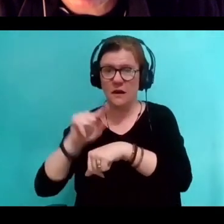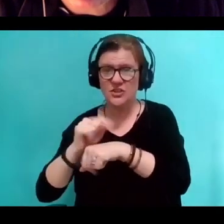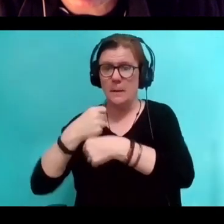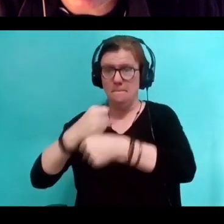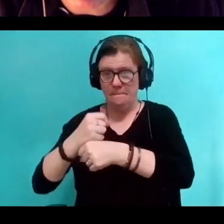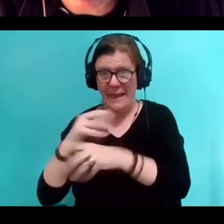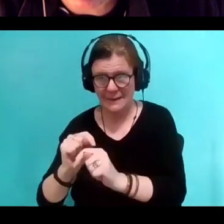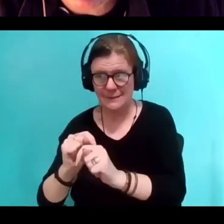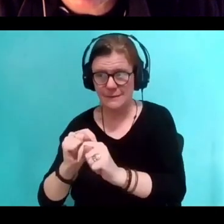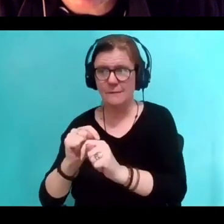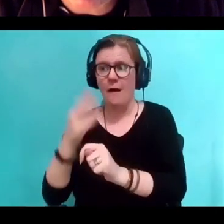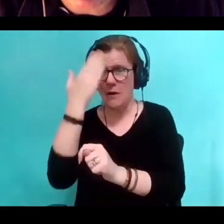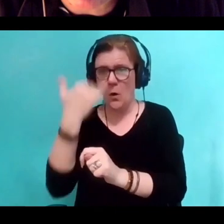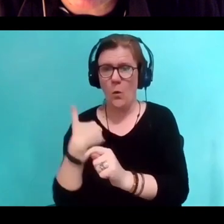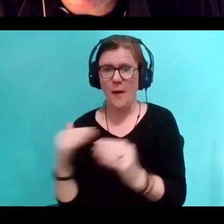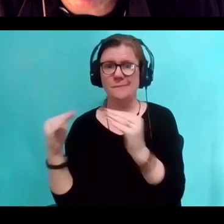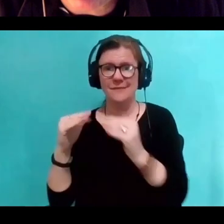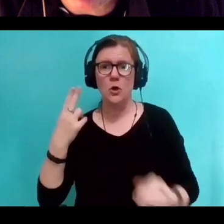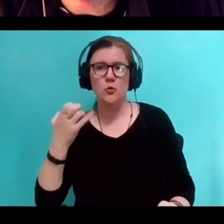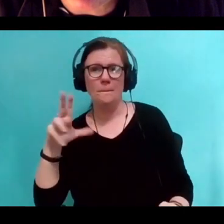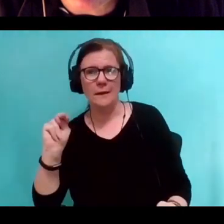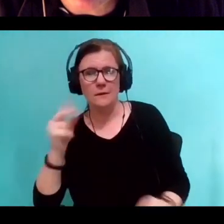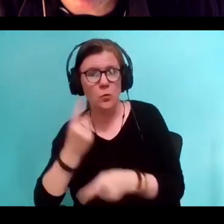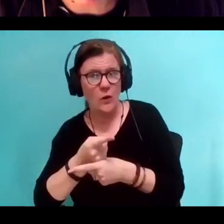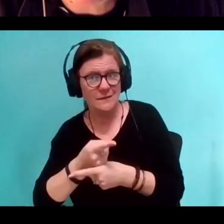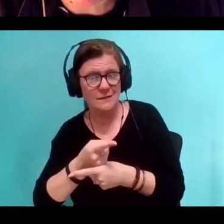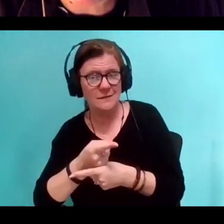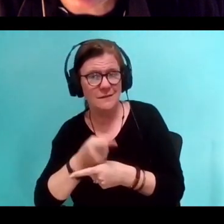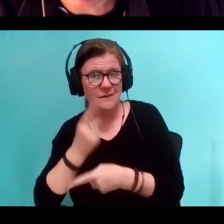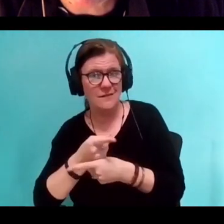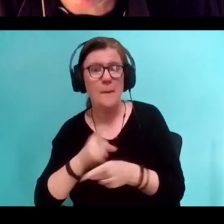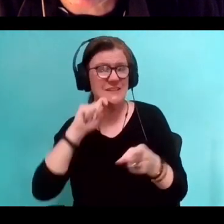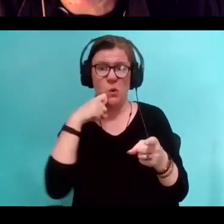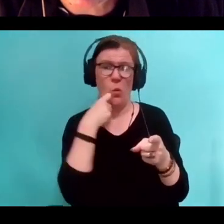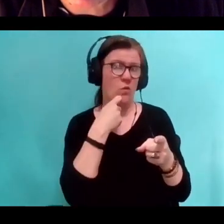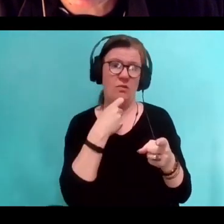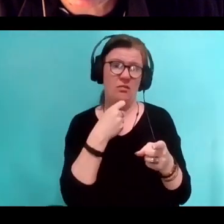Is that a correct summary of where we just went? Cause it's a pretty cool place that we've just gone.